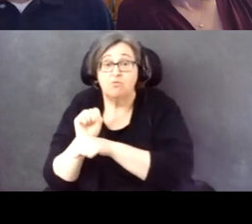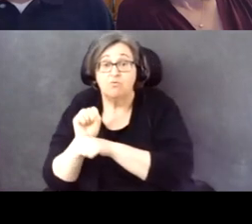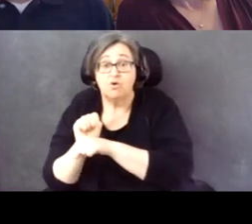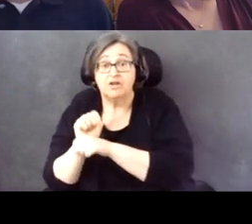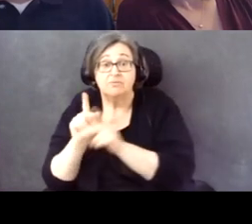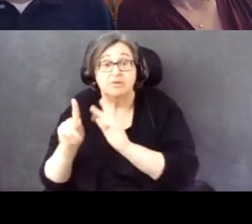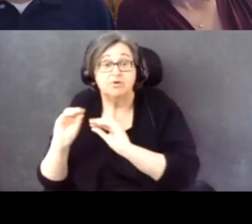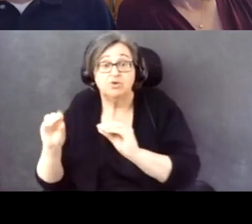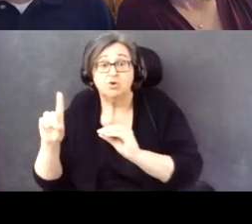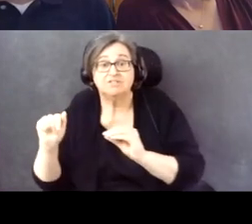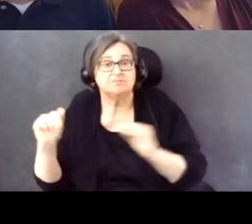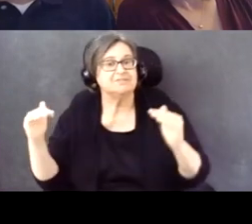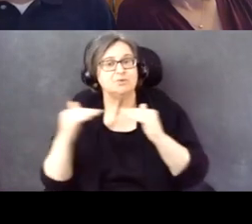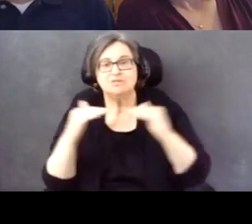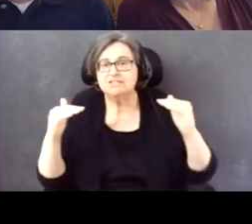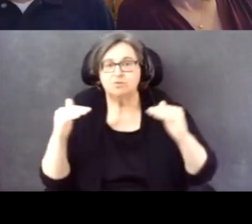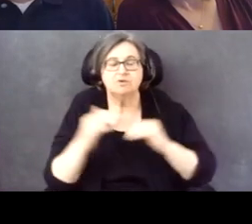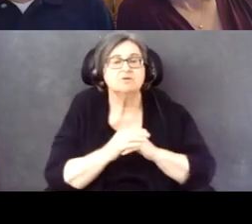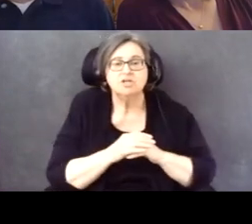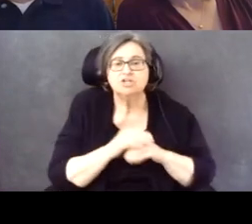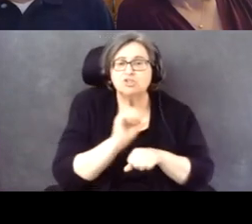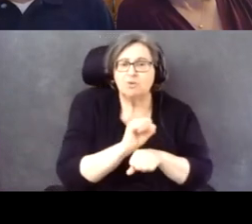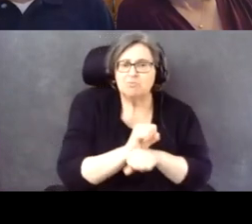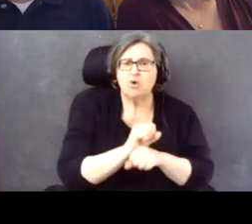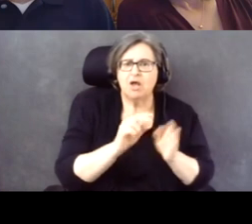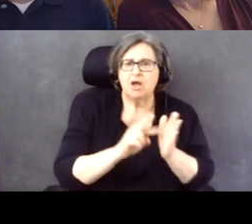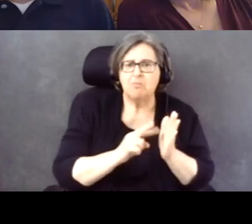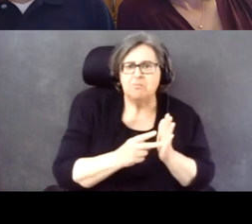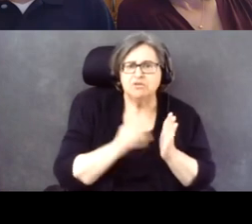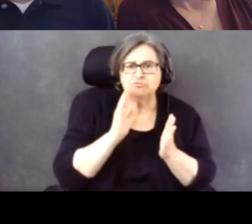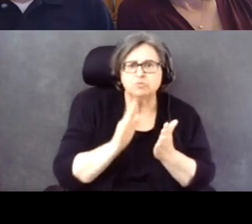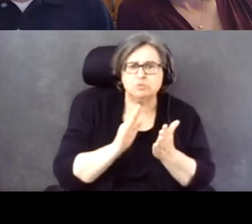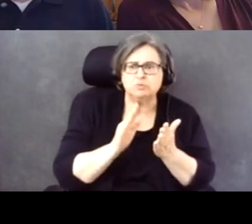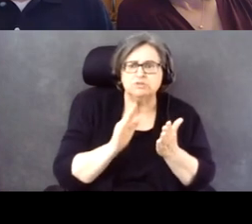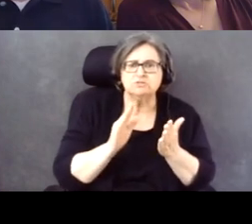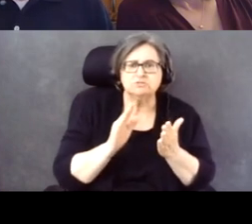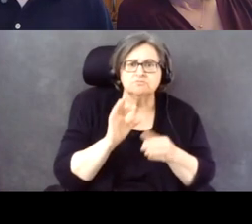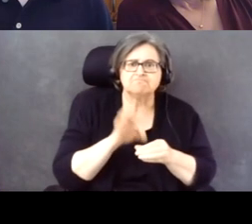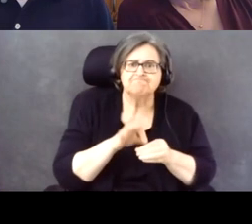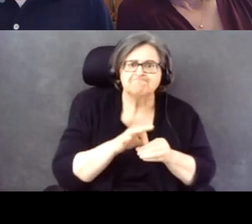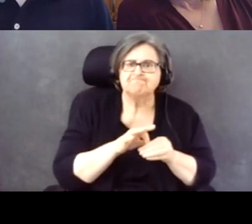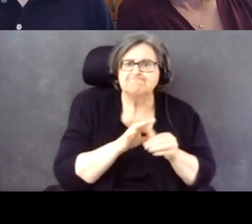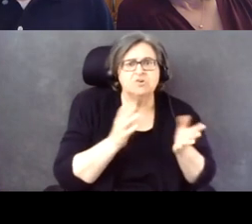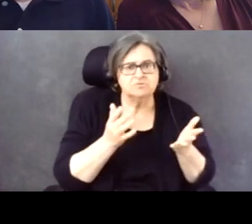inclusion of people with disabilities. They've written about this in the past.